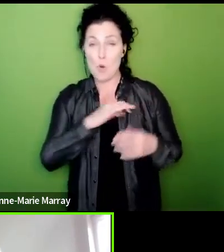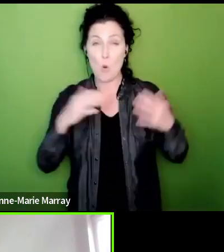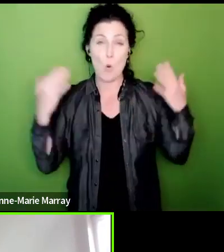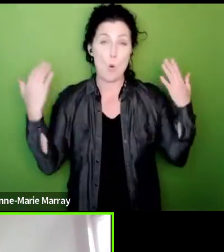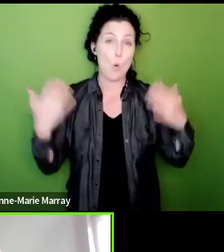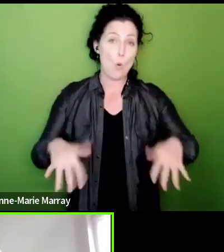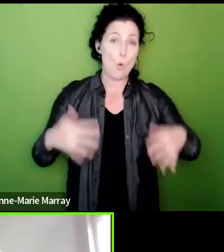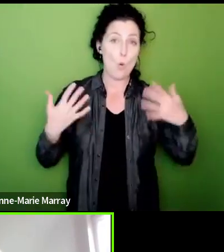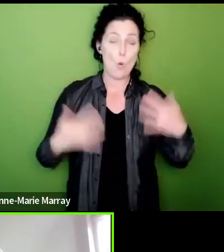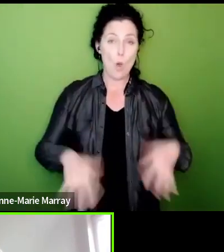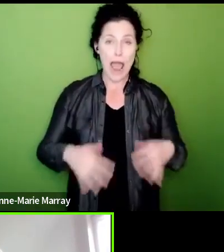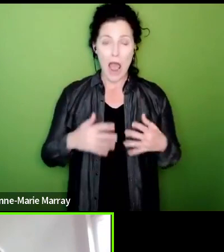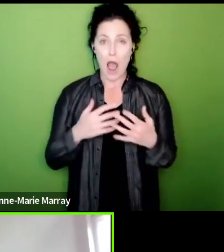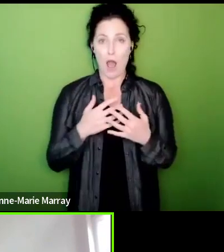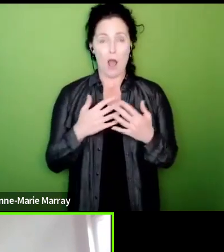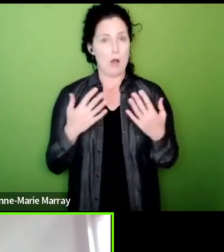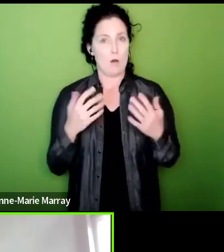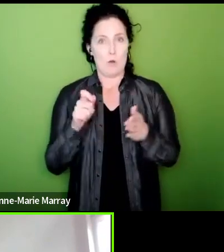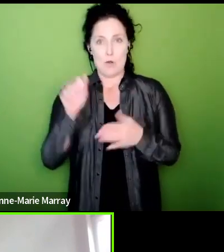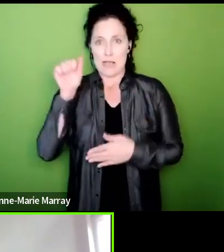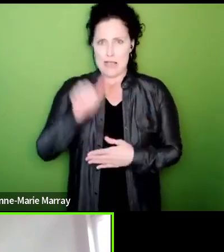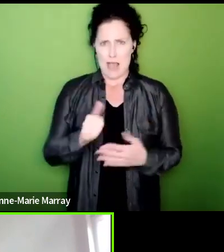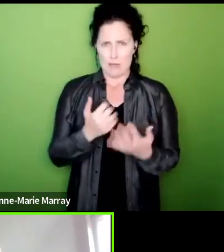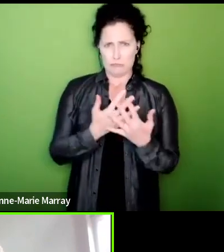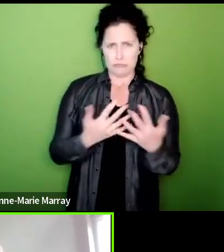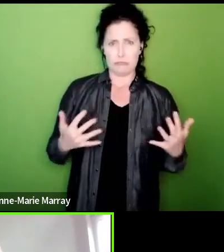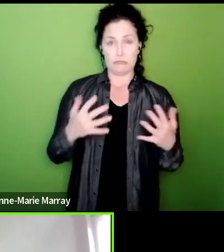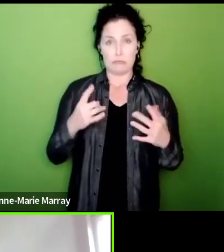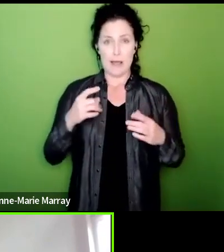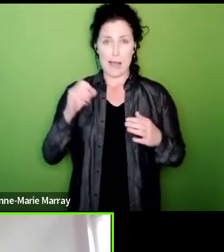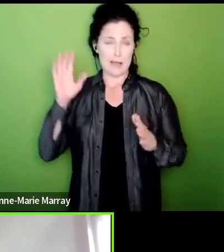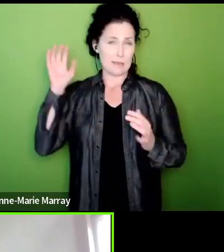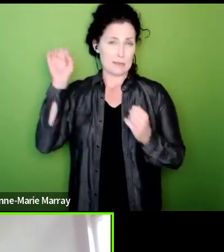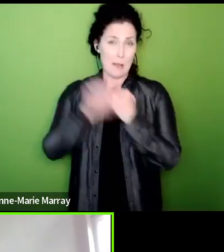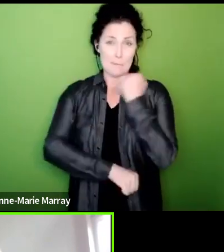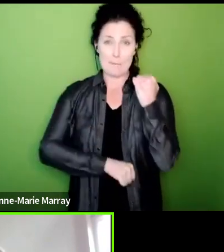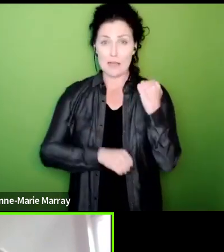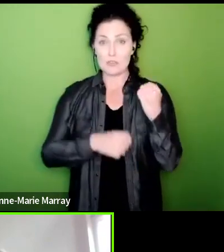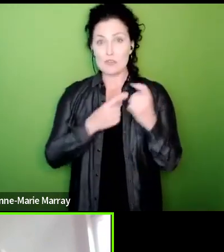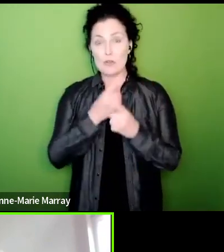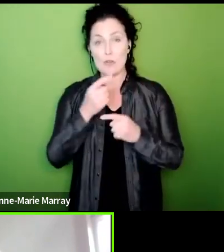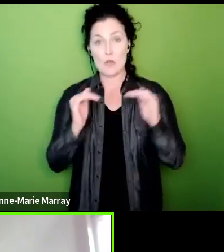a massive yes vote but because we literally have smashed the threshold in so many employers some of